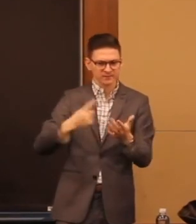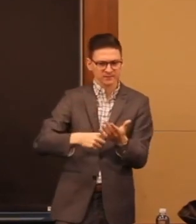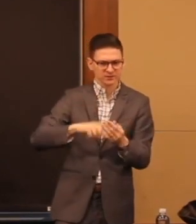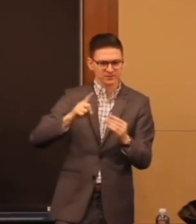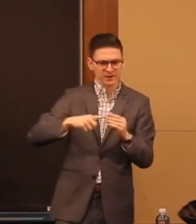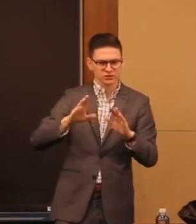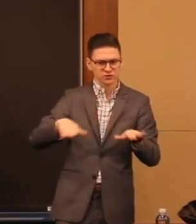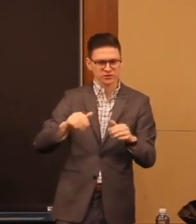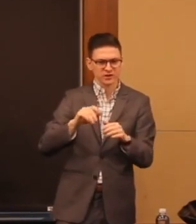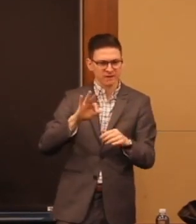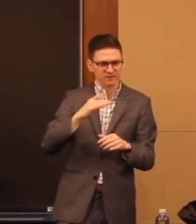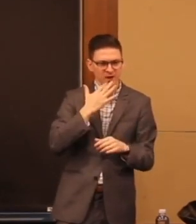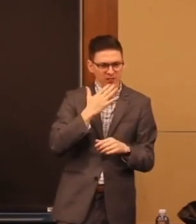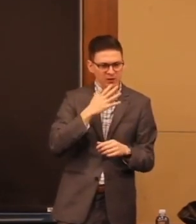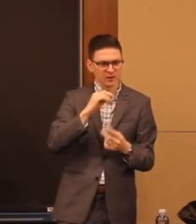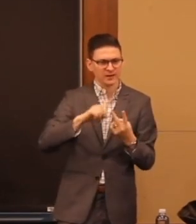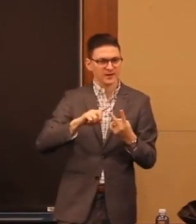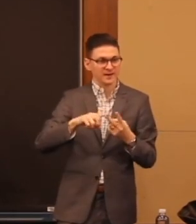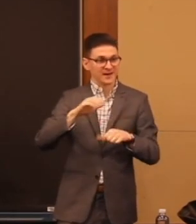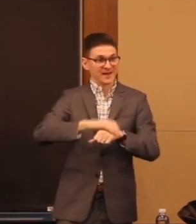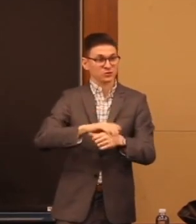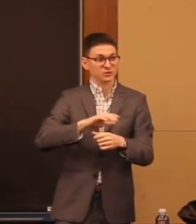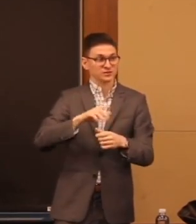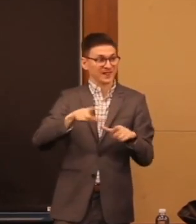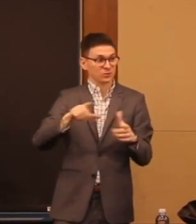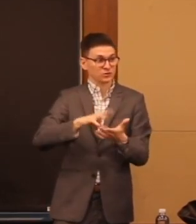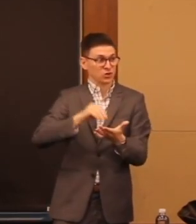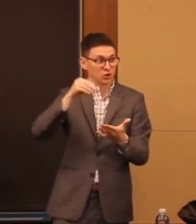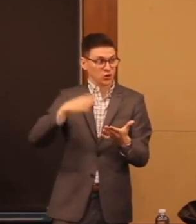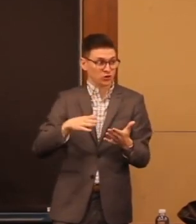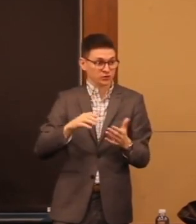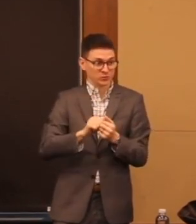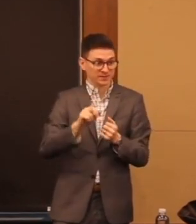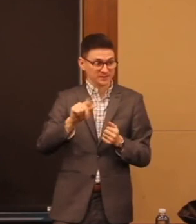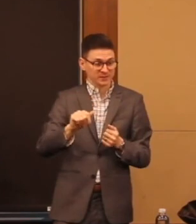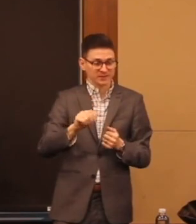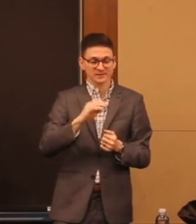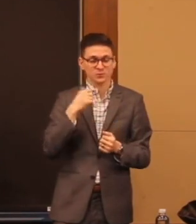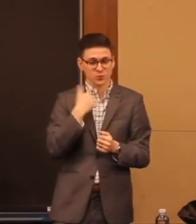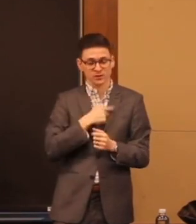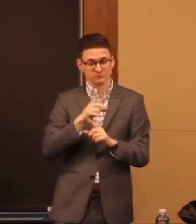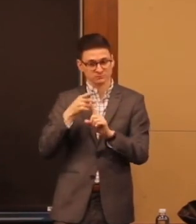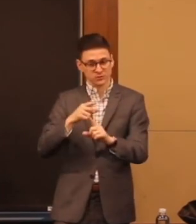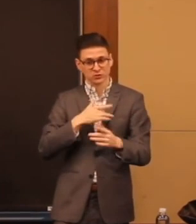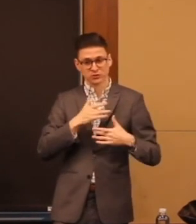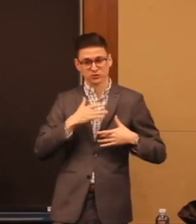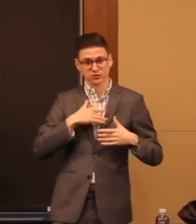and English language learners with disabilities, we're particularly concerned about suspensions